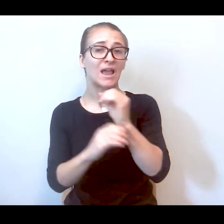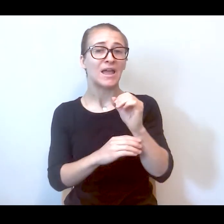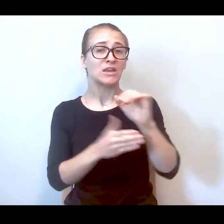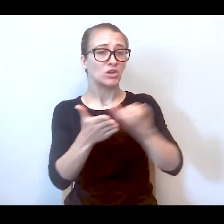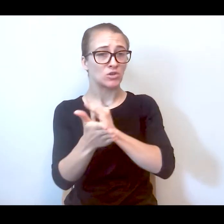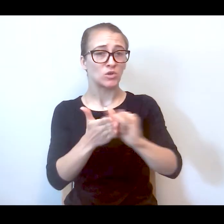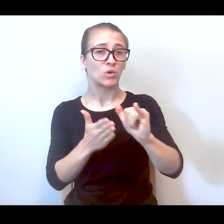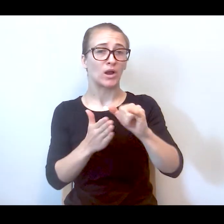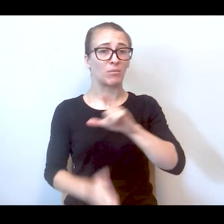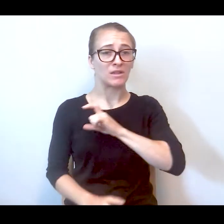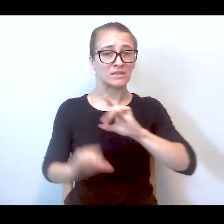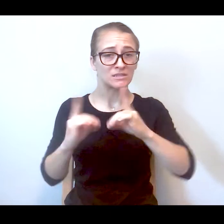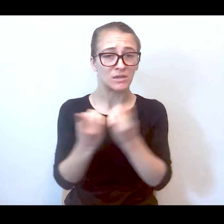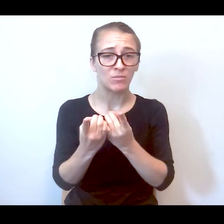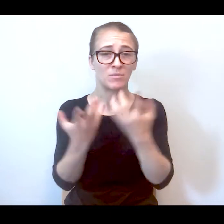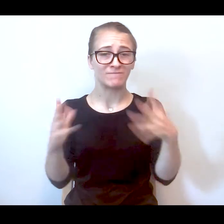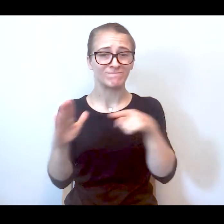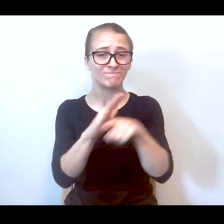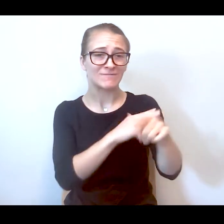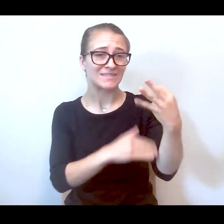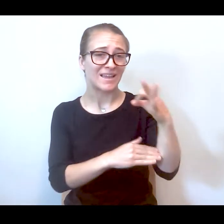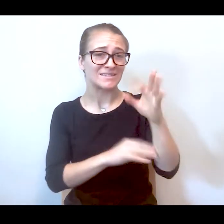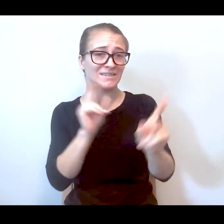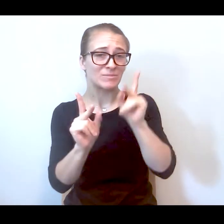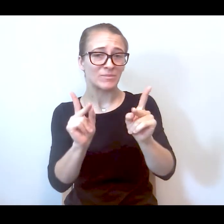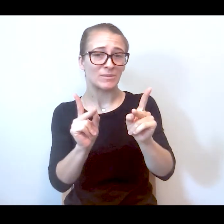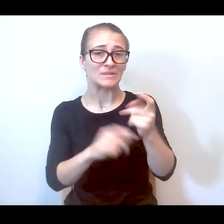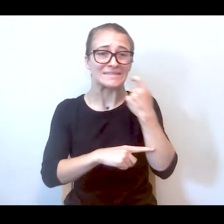with mental health crises. And the people in the